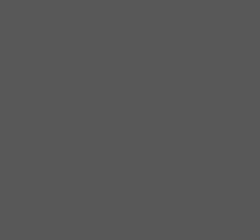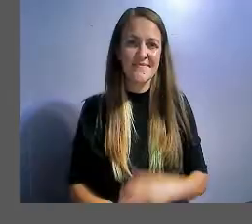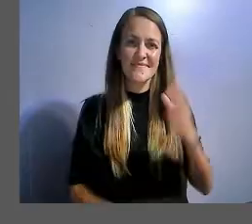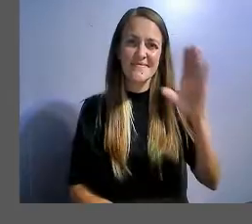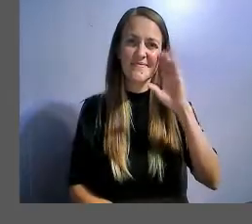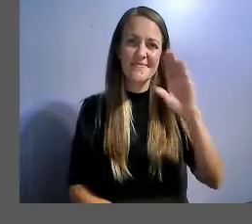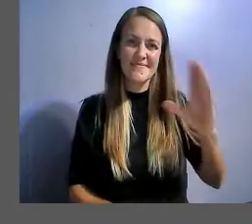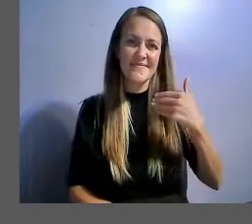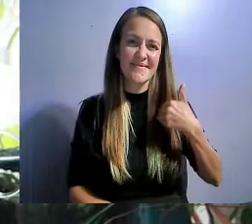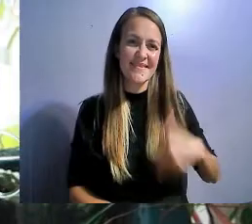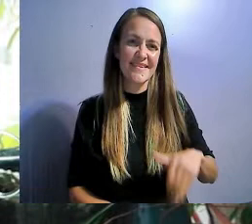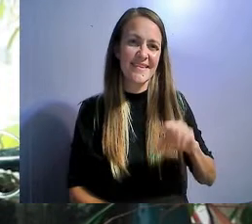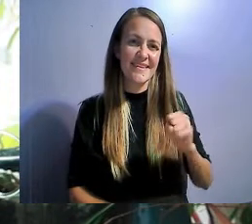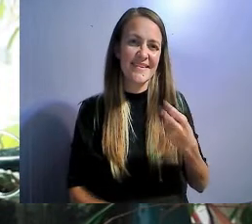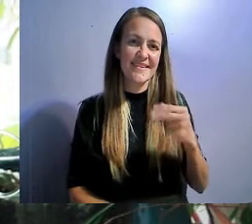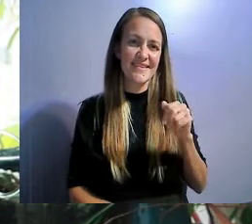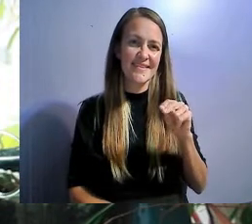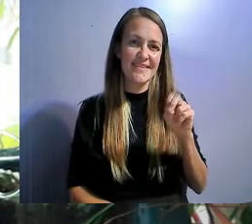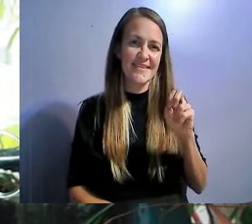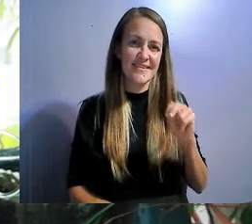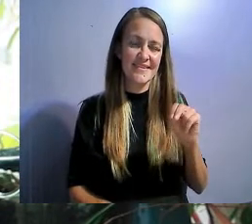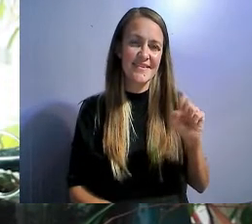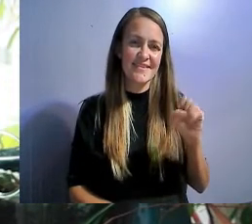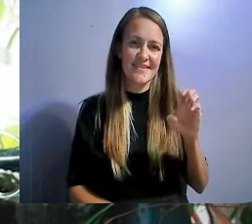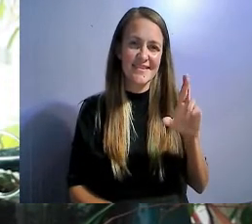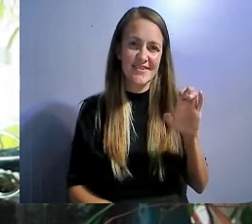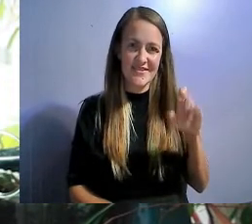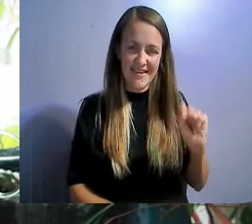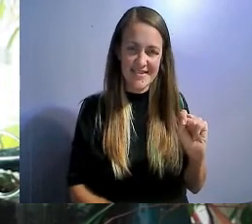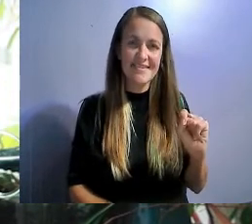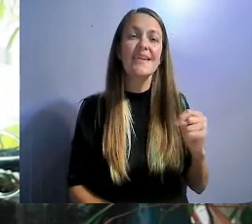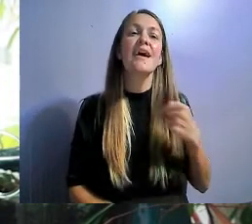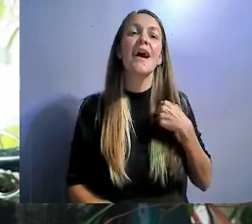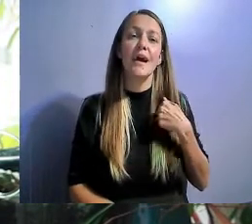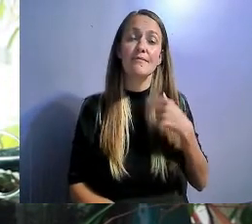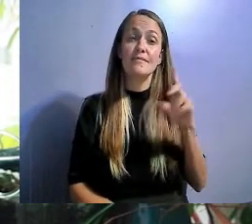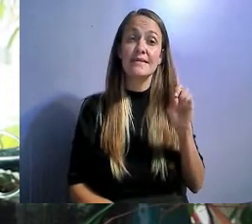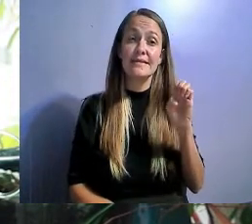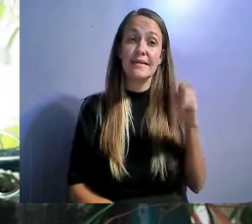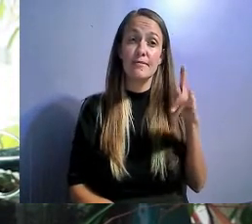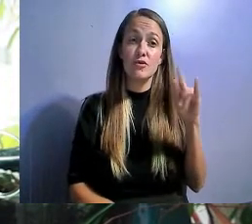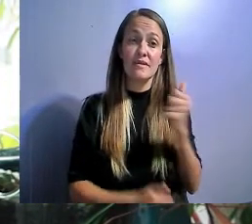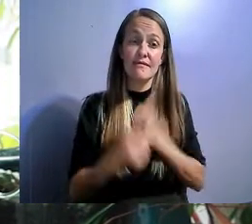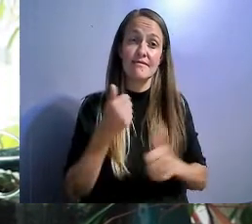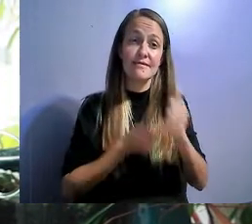Hi, my name is Shannon Secrest and I'm the Deputy Executive Director of the Colorado Cross Disability Coalition.